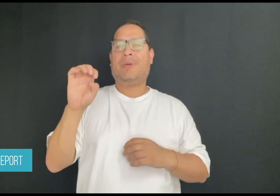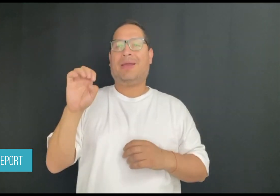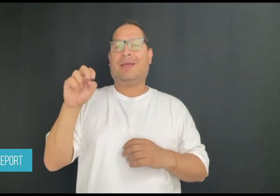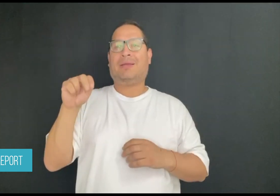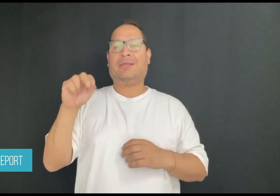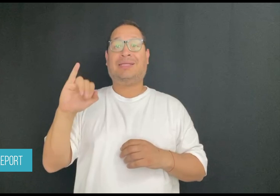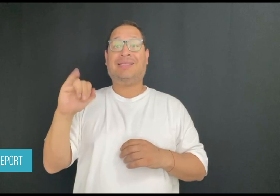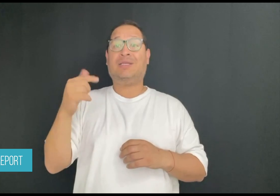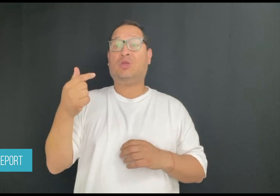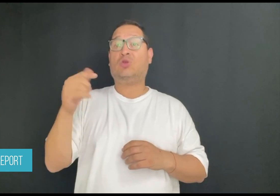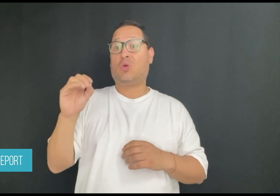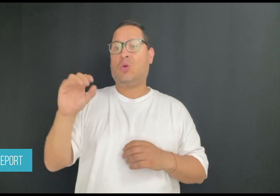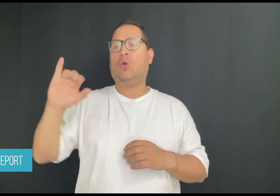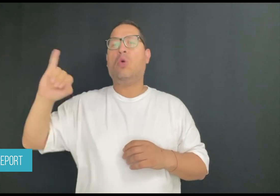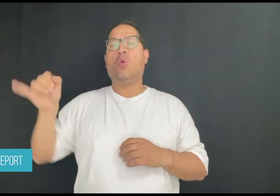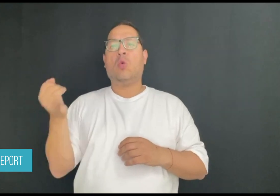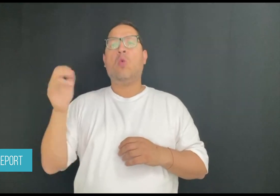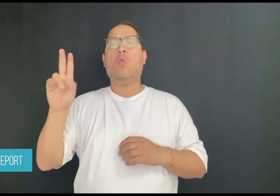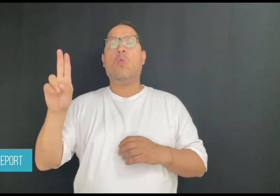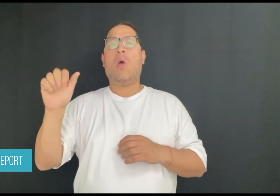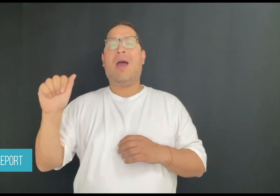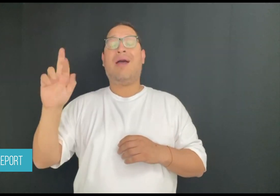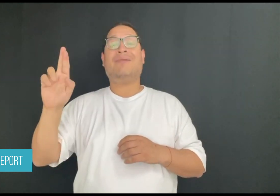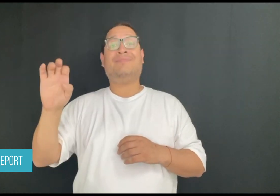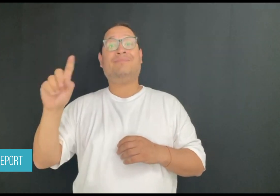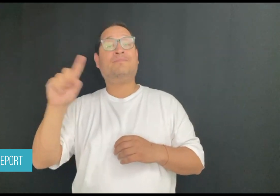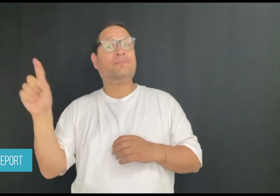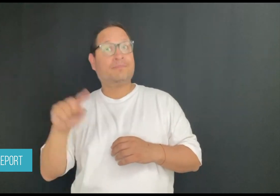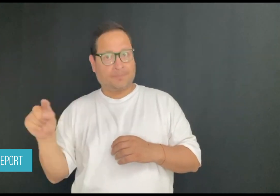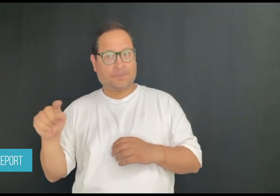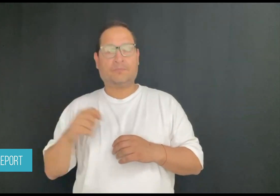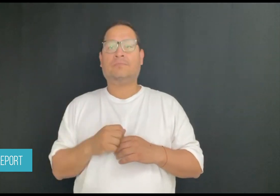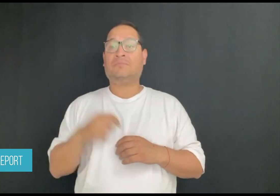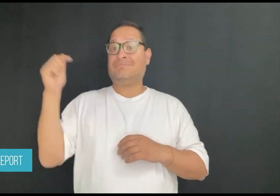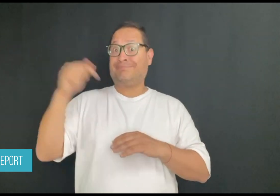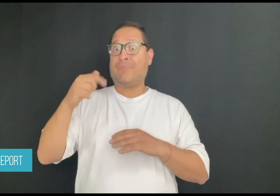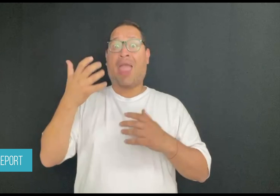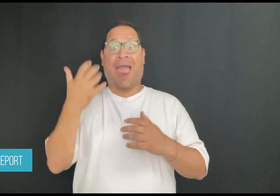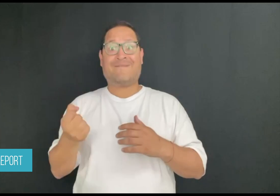of government official announcements as well as training